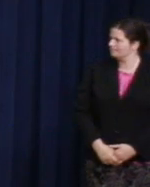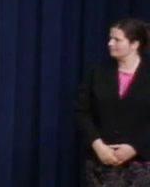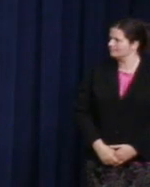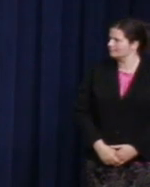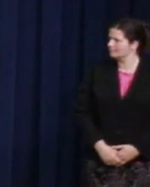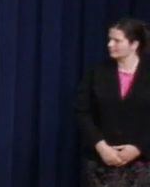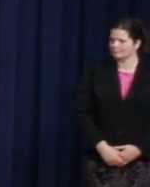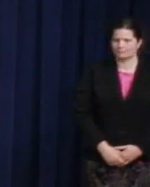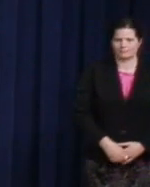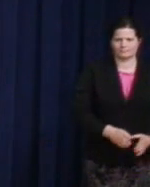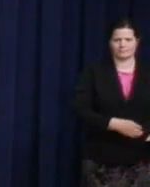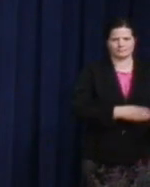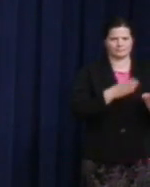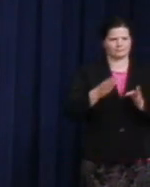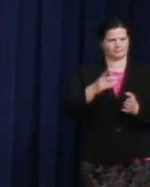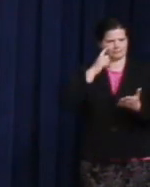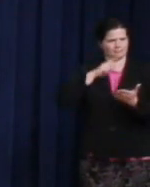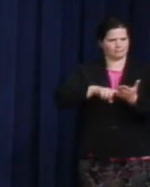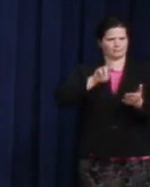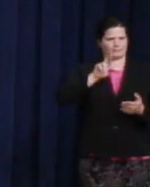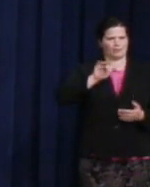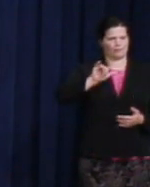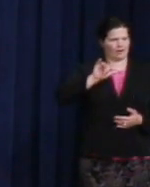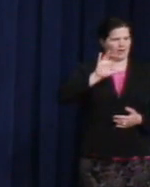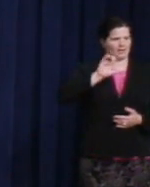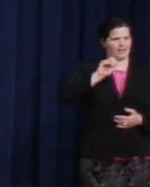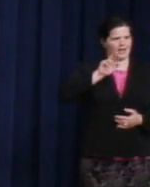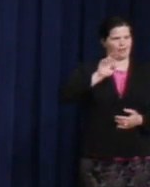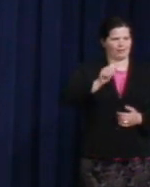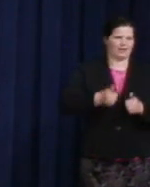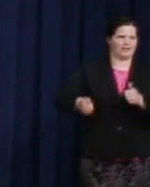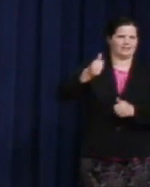And I also want to acknowledge Rea Carey, executive director of the National Gay and Lesbian Task Force.